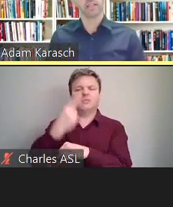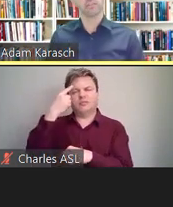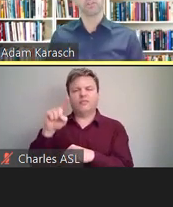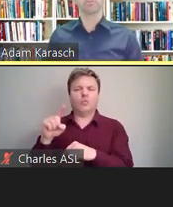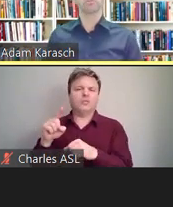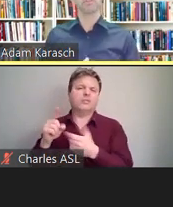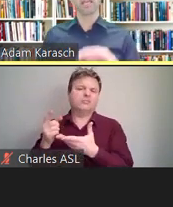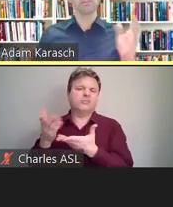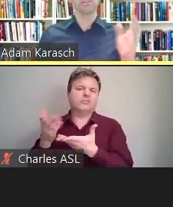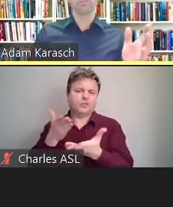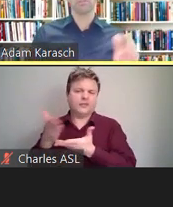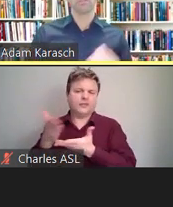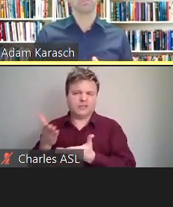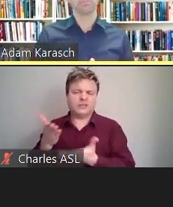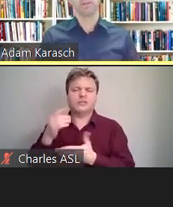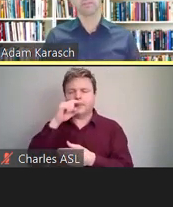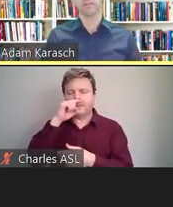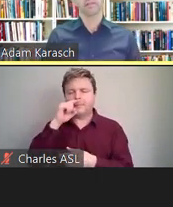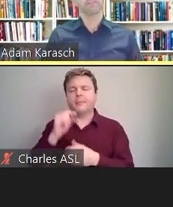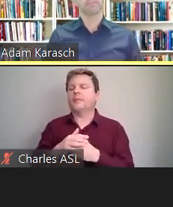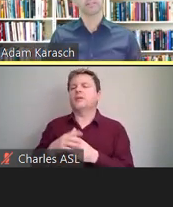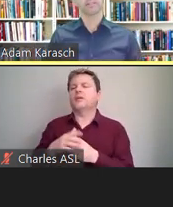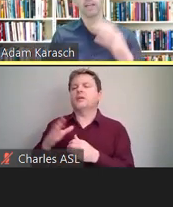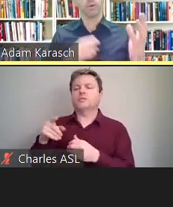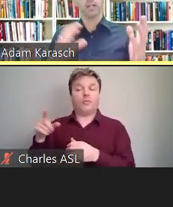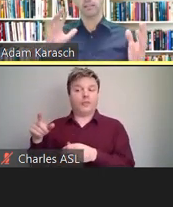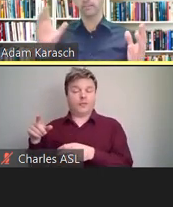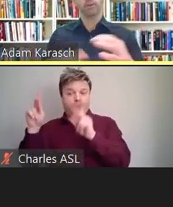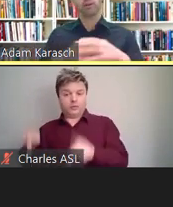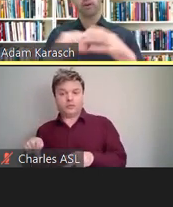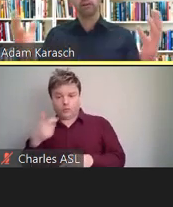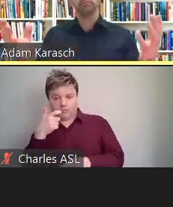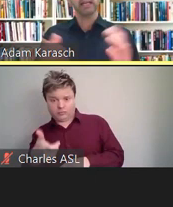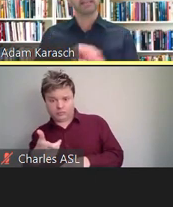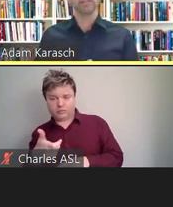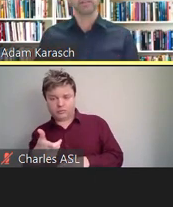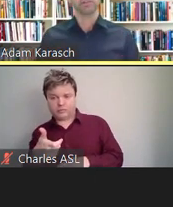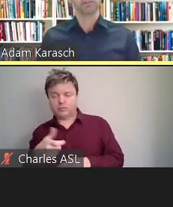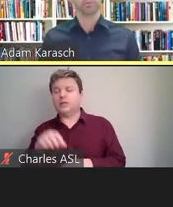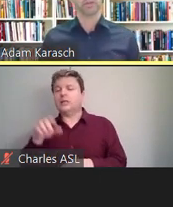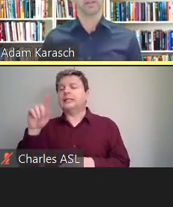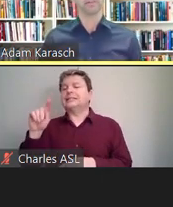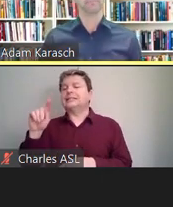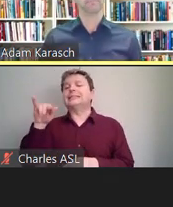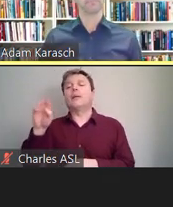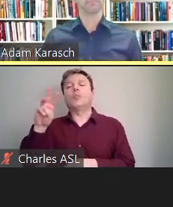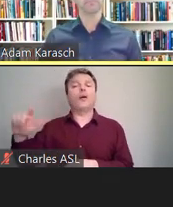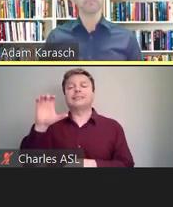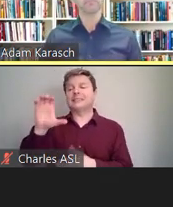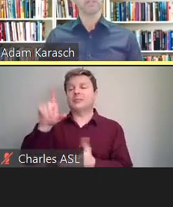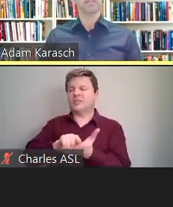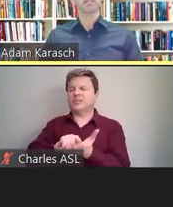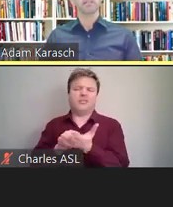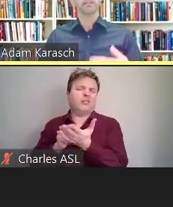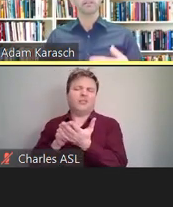So in terms of the end-user's experience, TypeWell and C-Print are identical to one another.